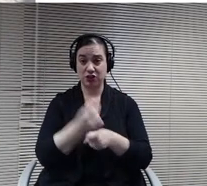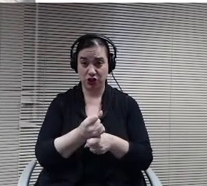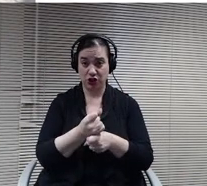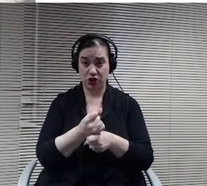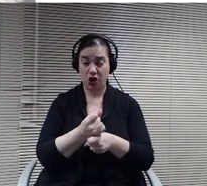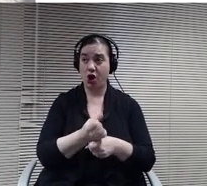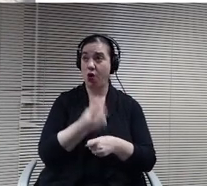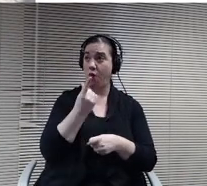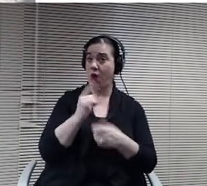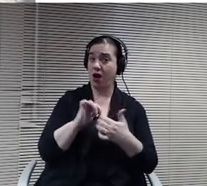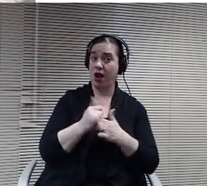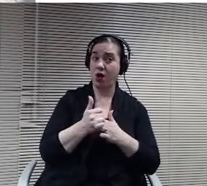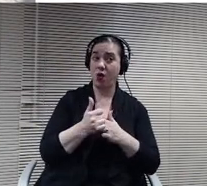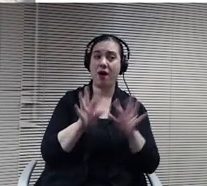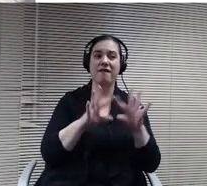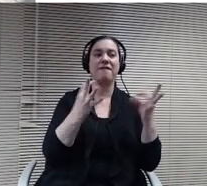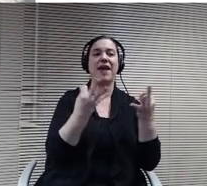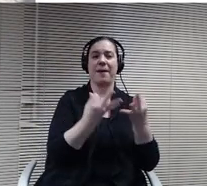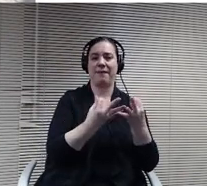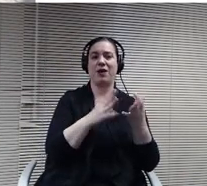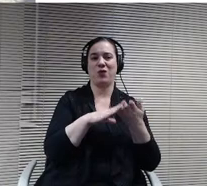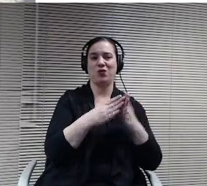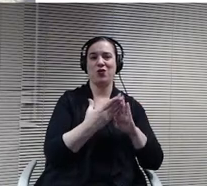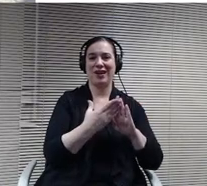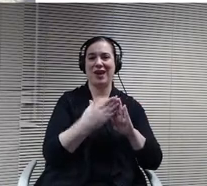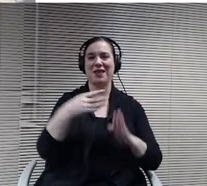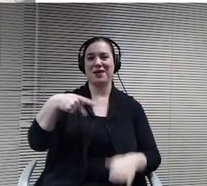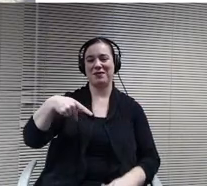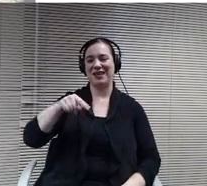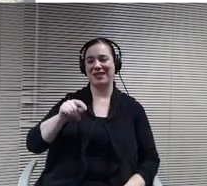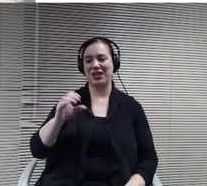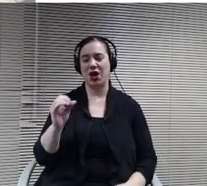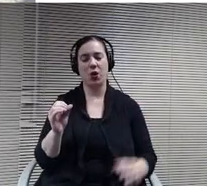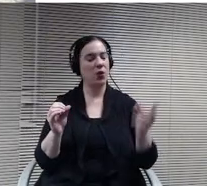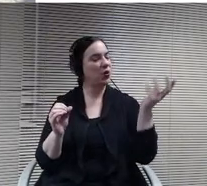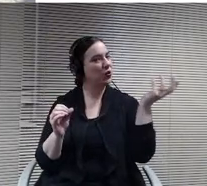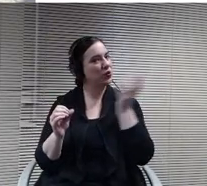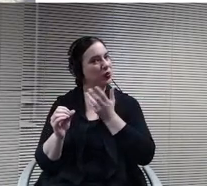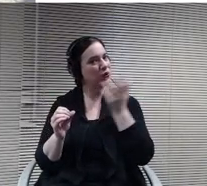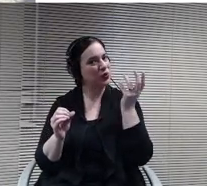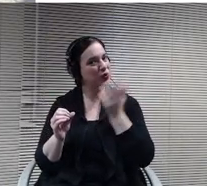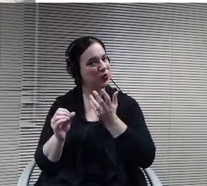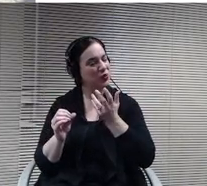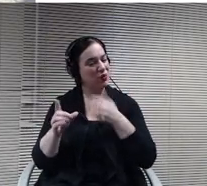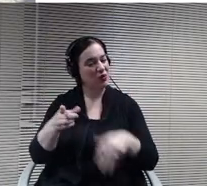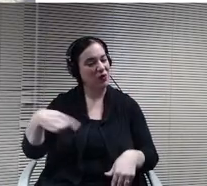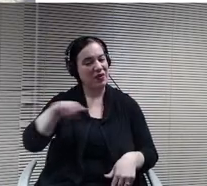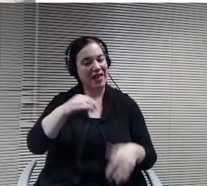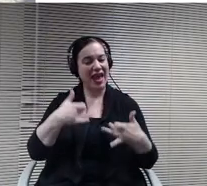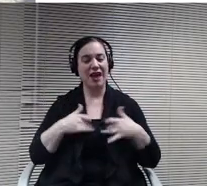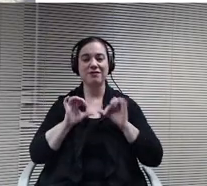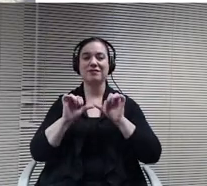it. Of course, led by our PTO, so I don't know how they've done it, but our PTO has managed to continue to run the same fall